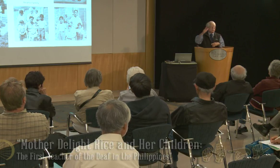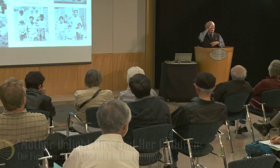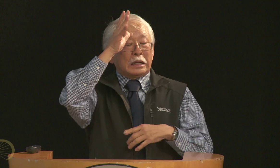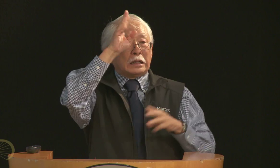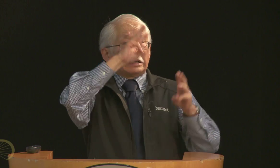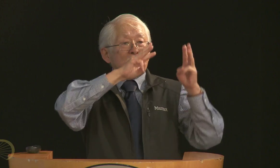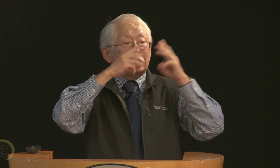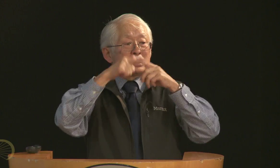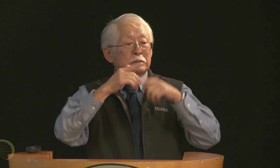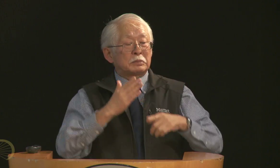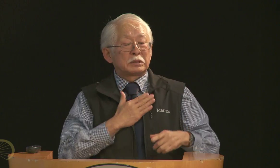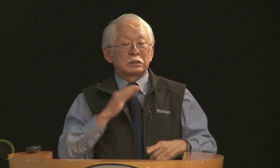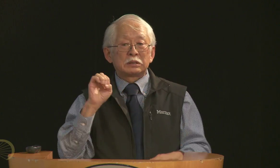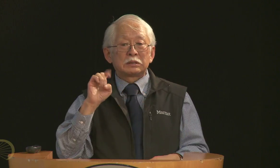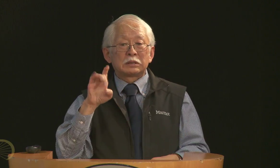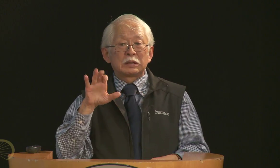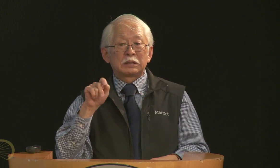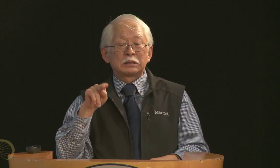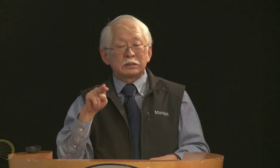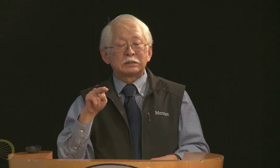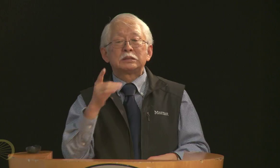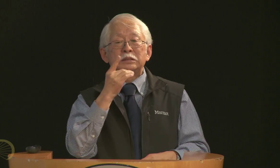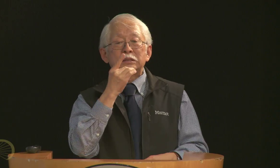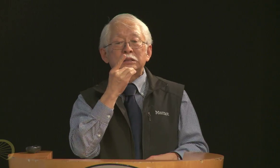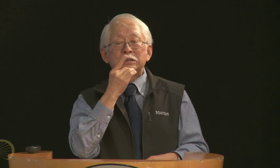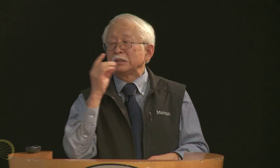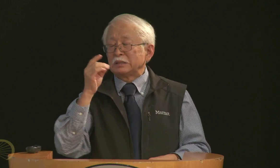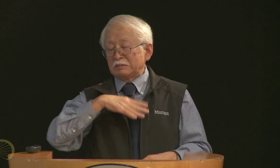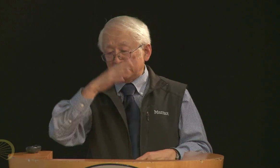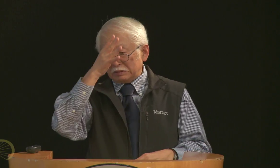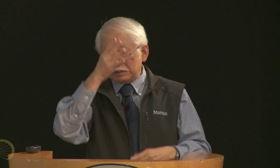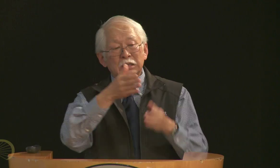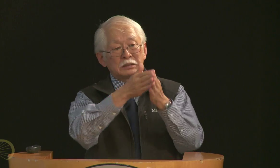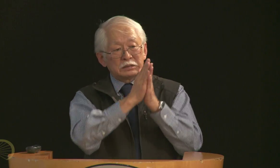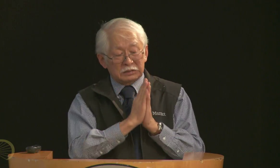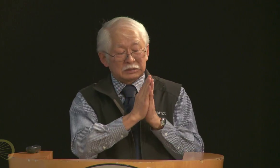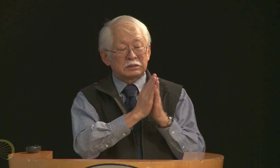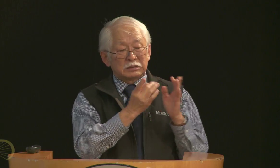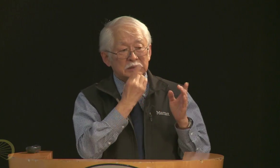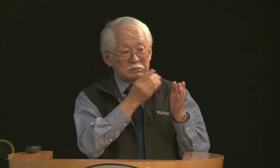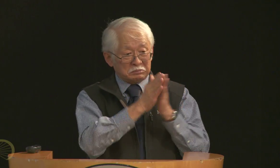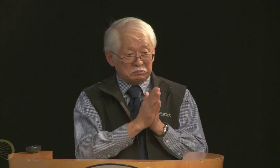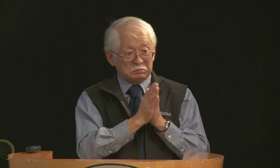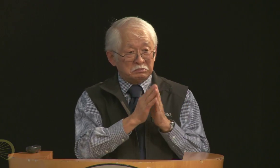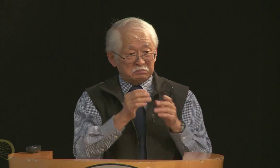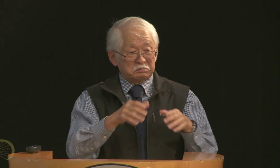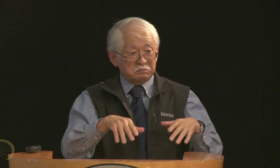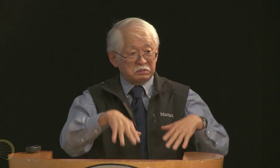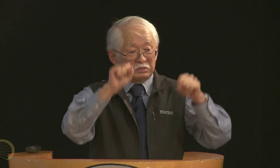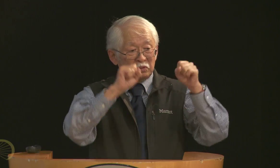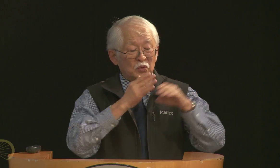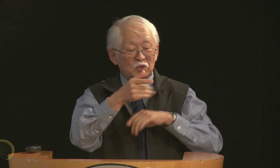taken to an internment camp, and of course they were worried about me, and so my dad asked Delight